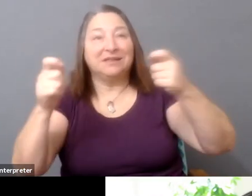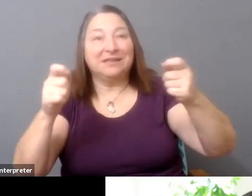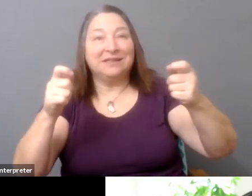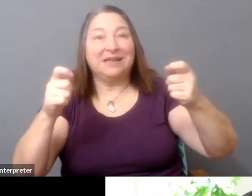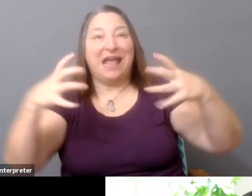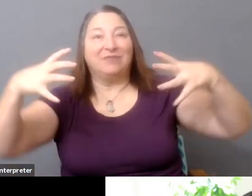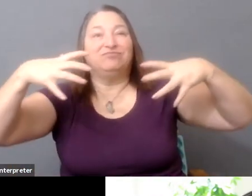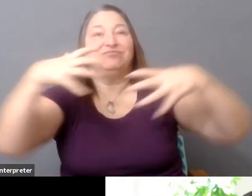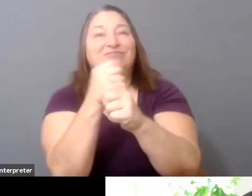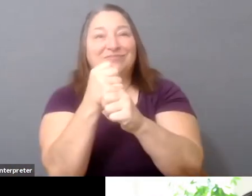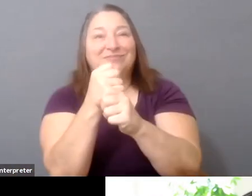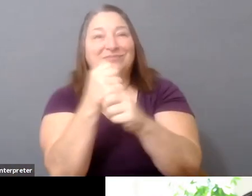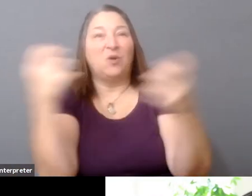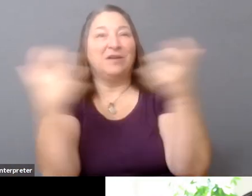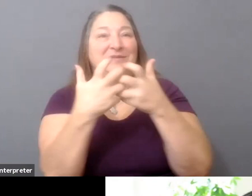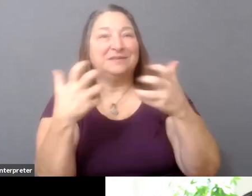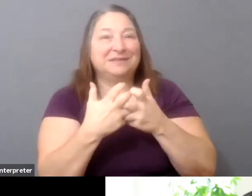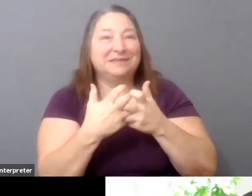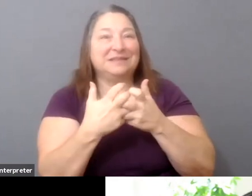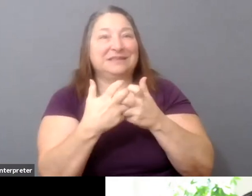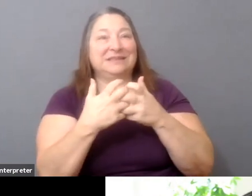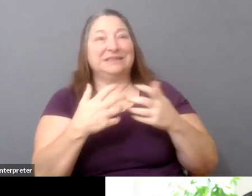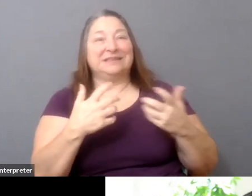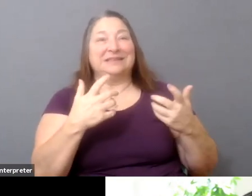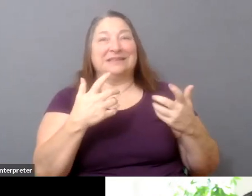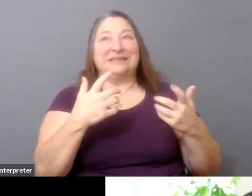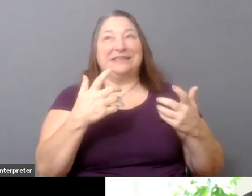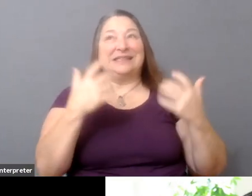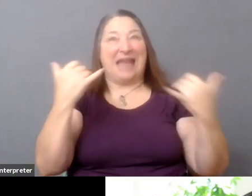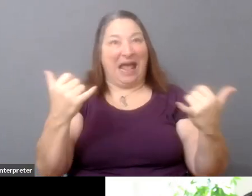as well by increasing authoritarianism